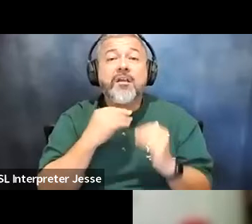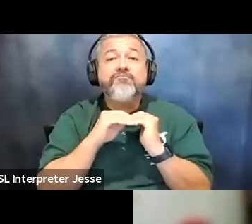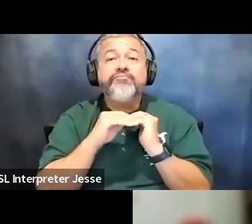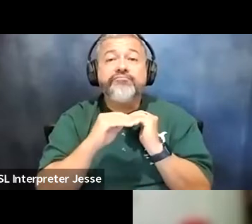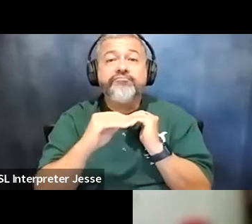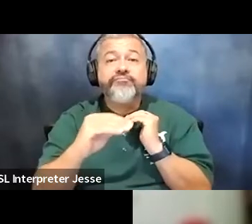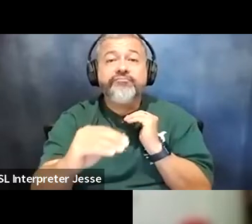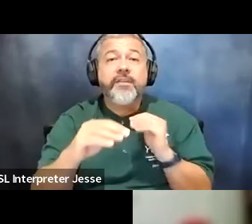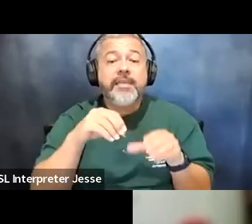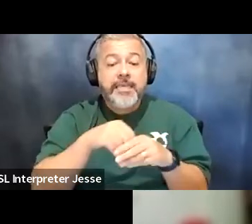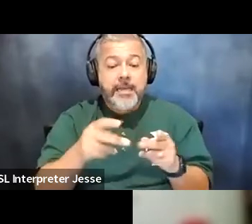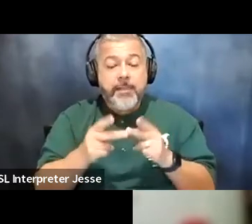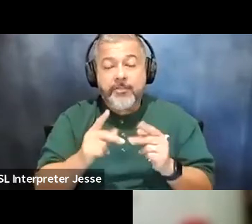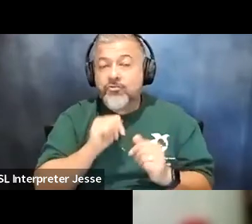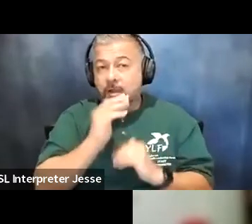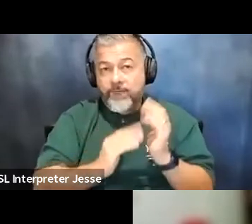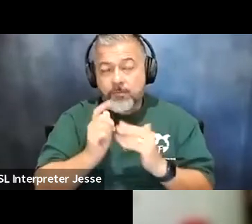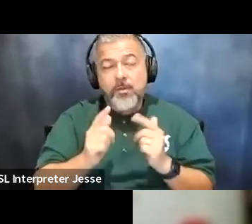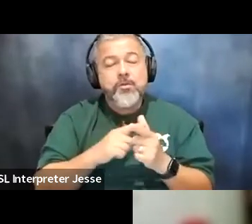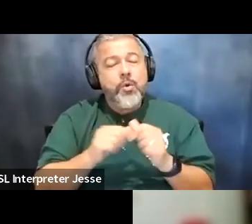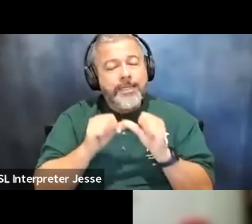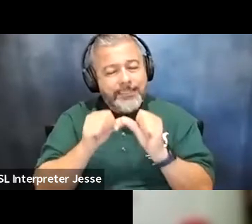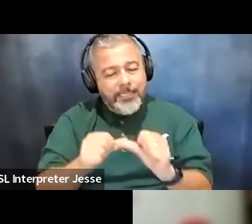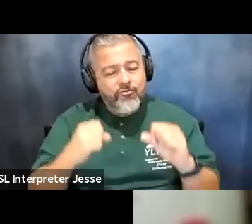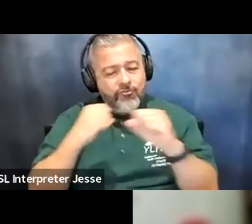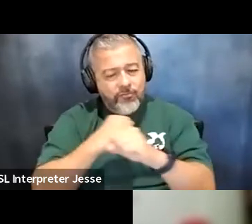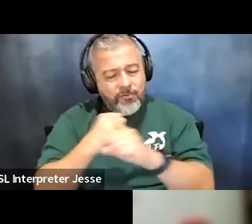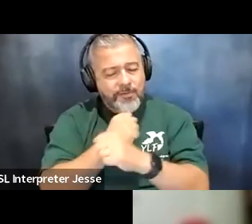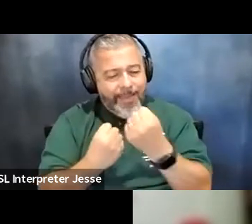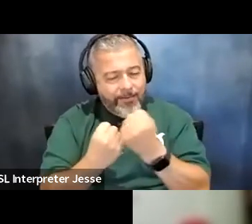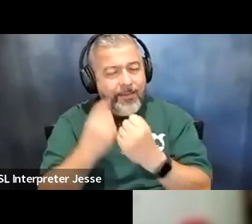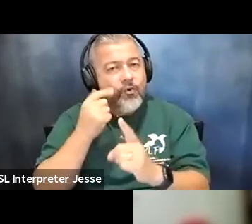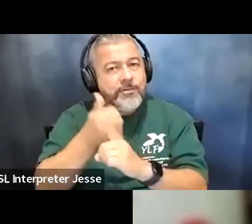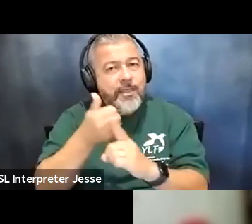are not comfortable in so continue to advocate for yourself no matter the situation and no